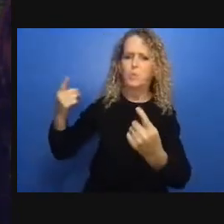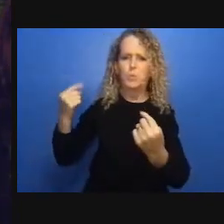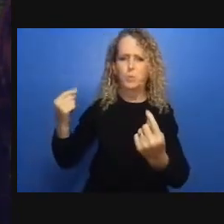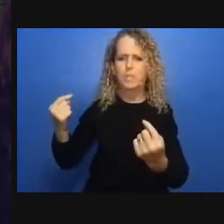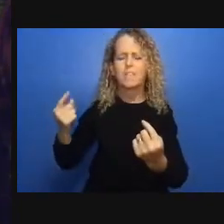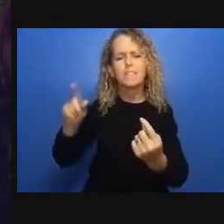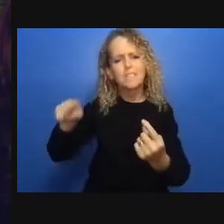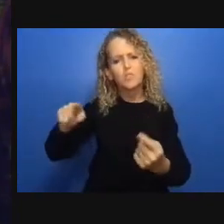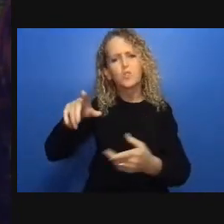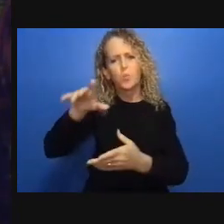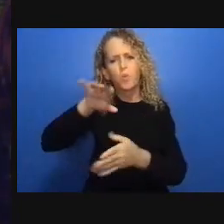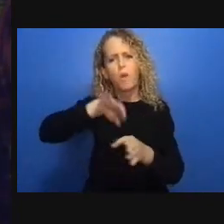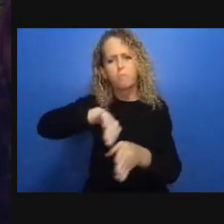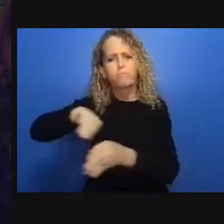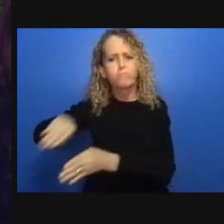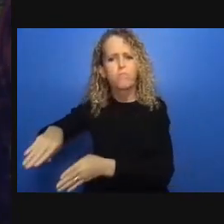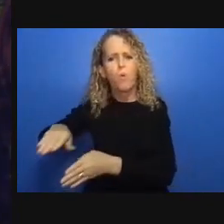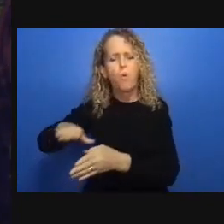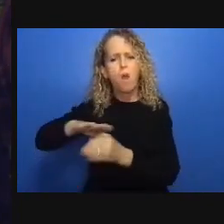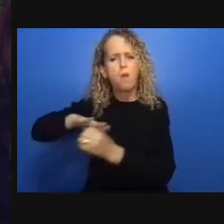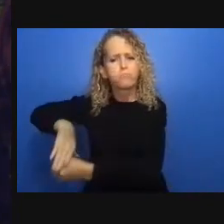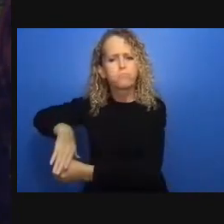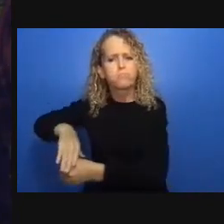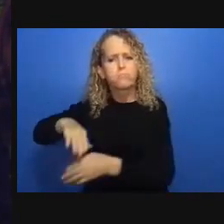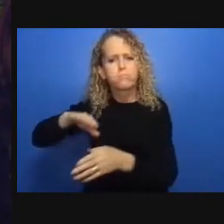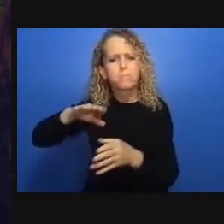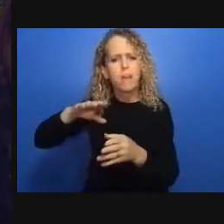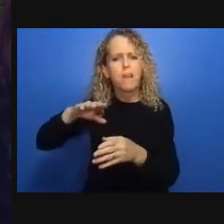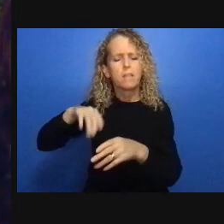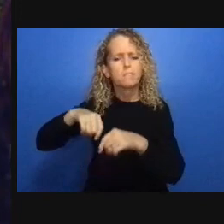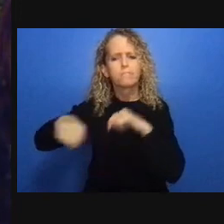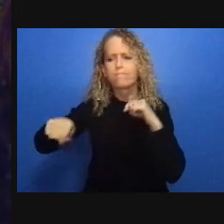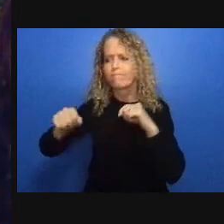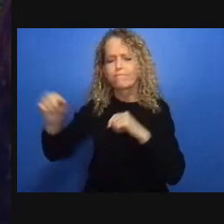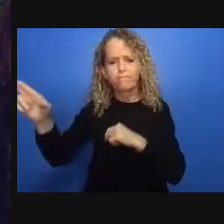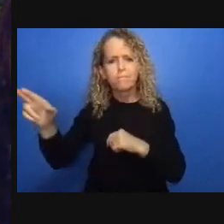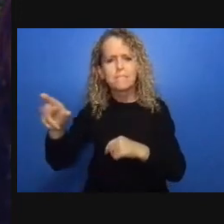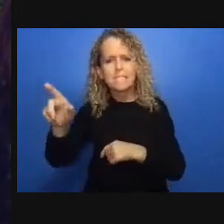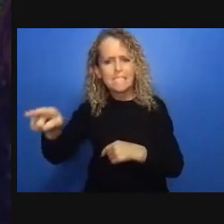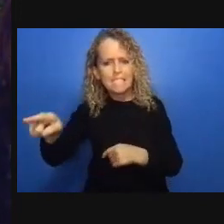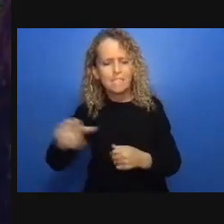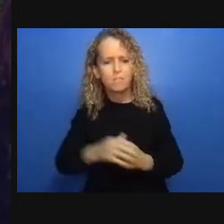family regulation agencies in Nova Scotia so called by some child protection